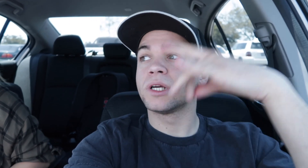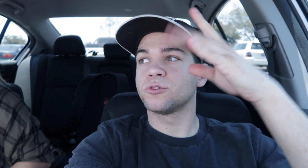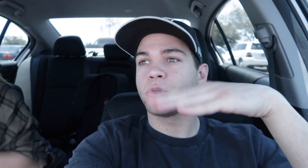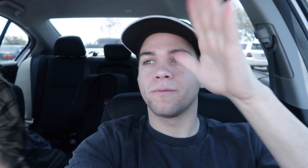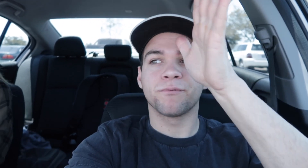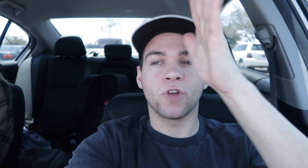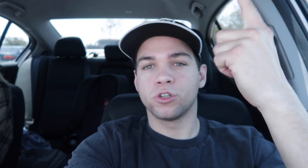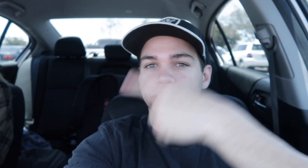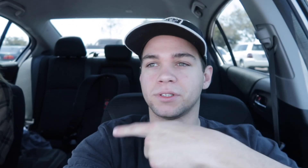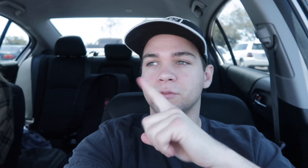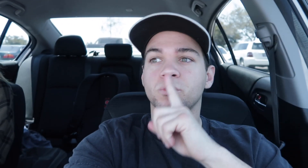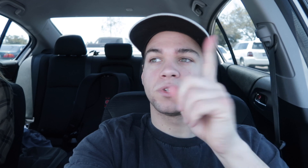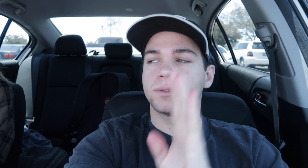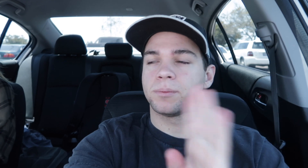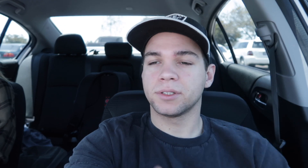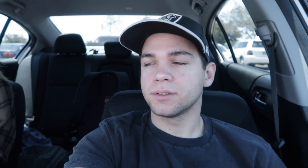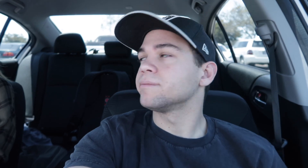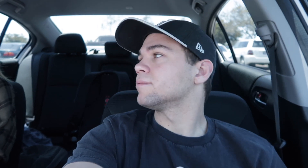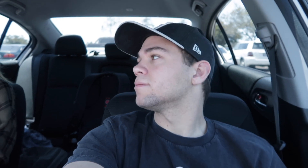Especially on Father's Day. It was really busy